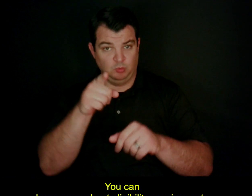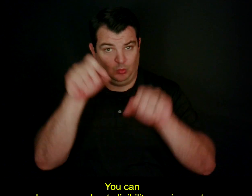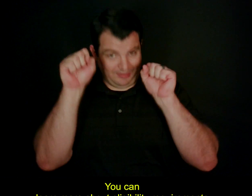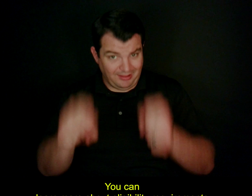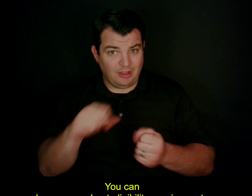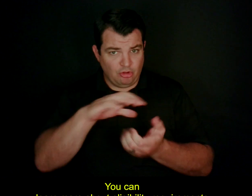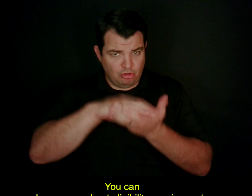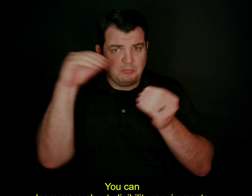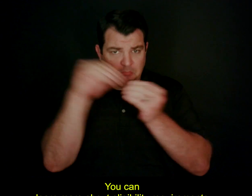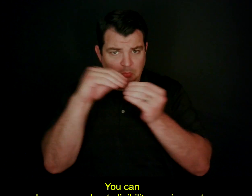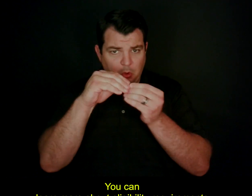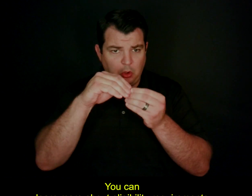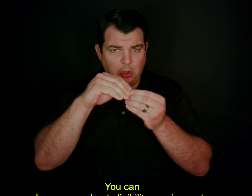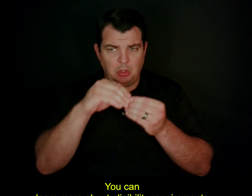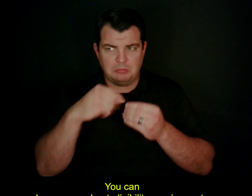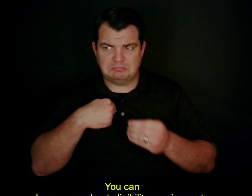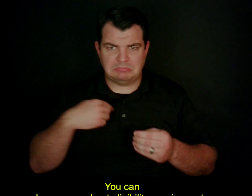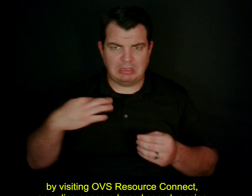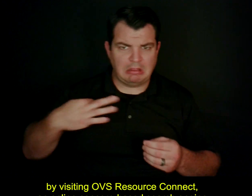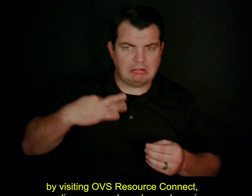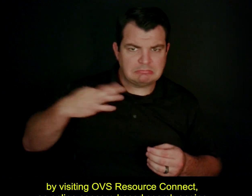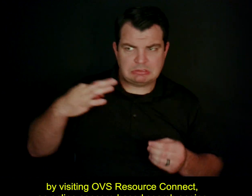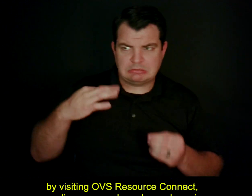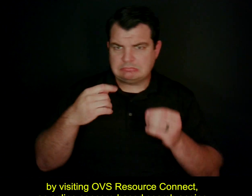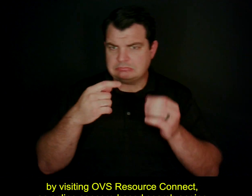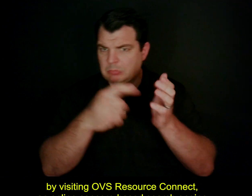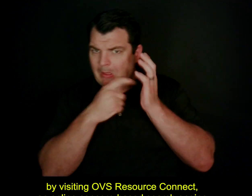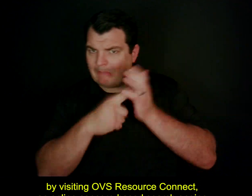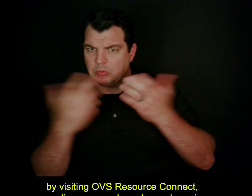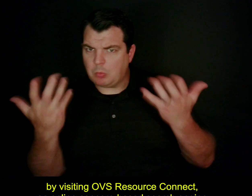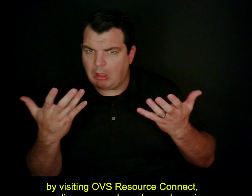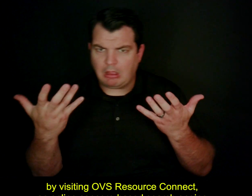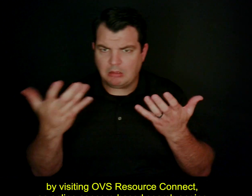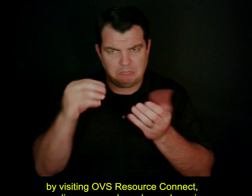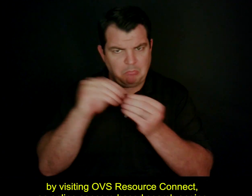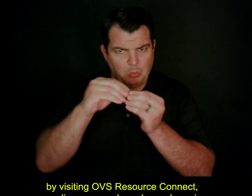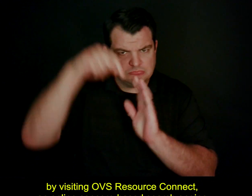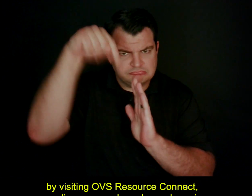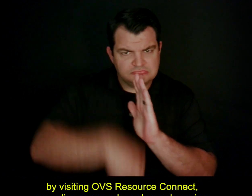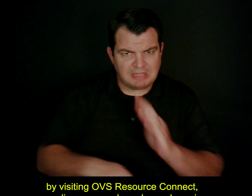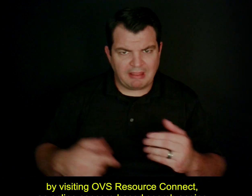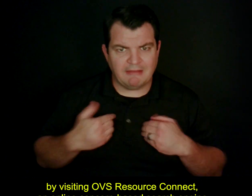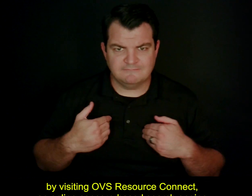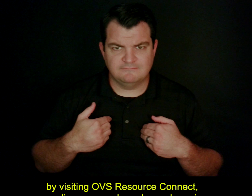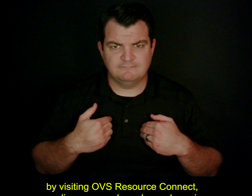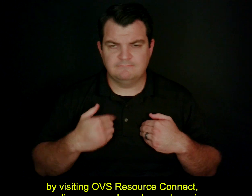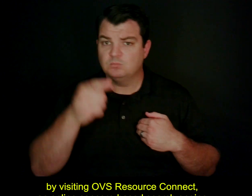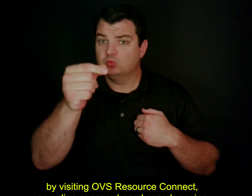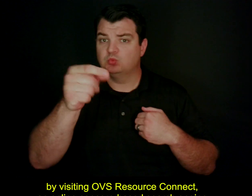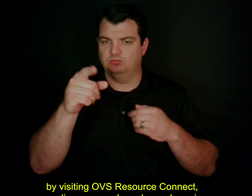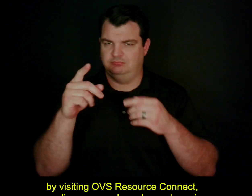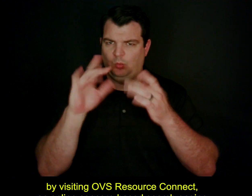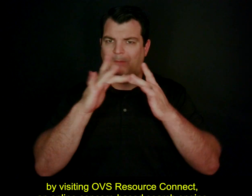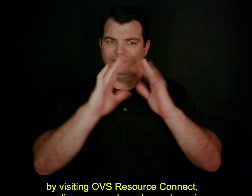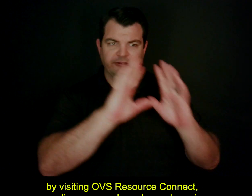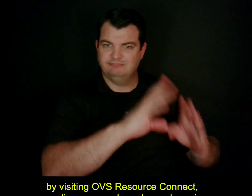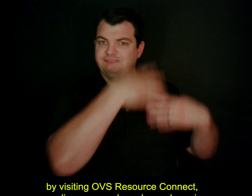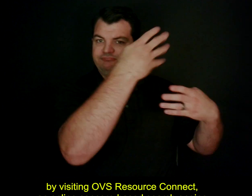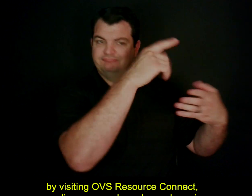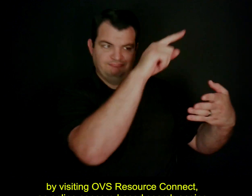You can learn more about eligibility requirements by visiting OVS Resource Connect, an online concern-based search engine